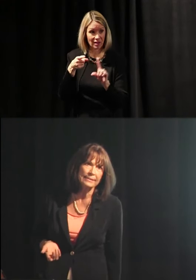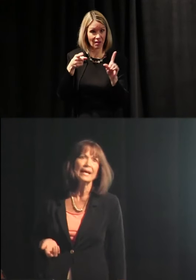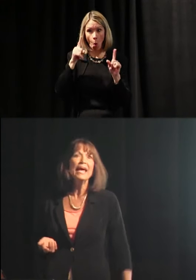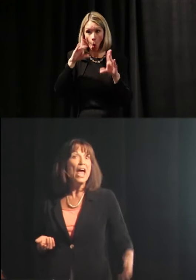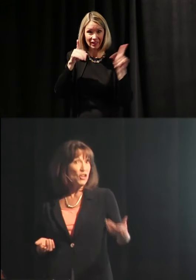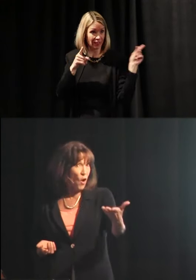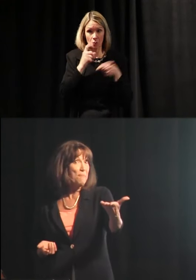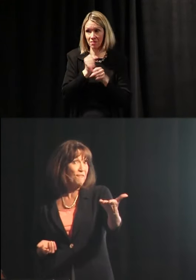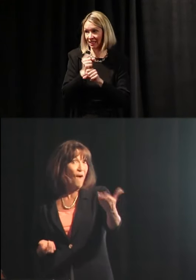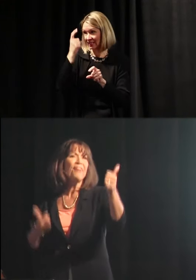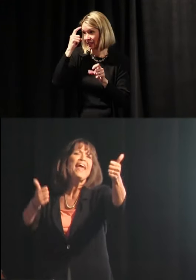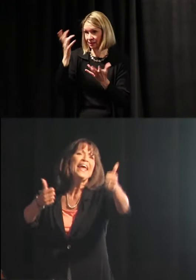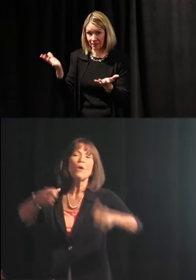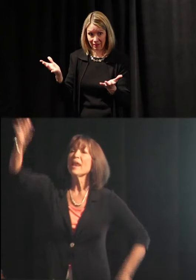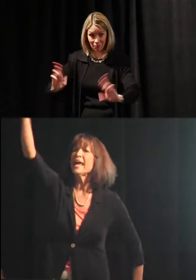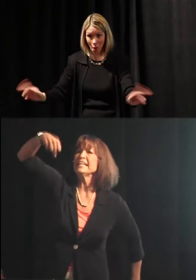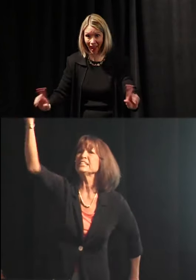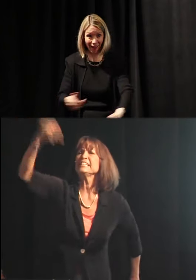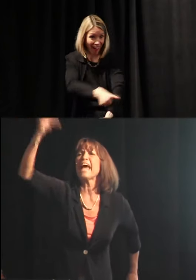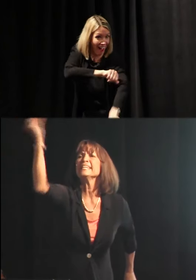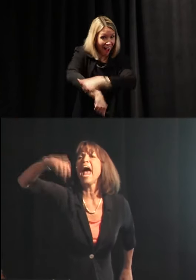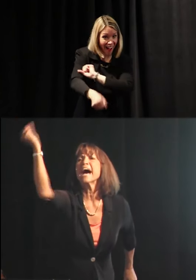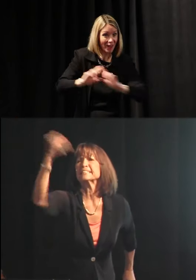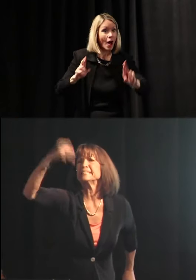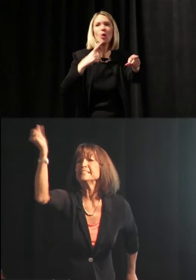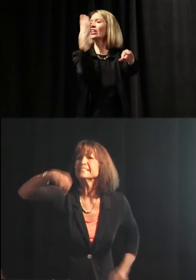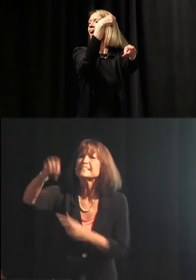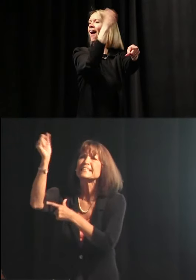You're up for it. Thank you, I like that. She said, “Yes.” This is the sign for yes.